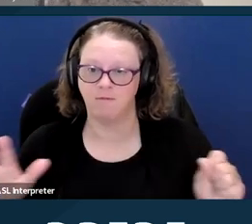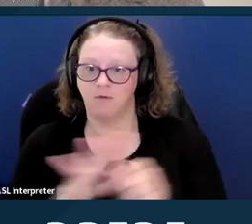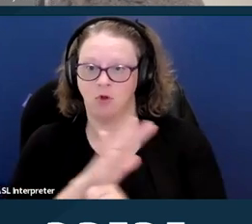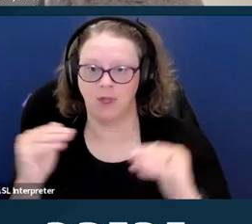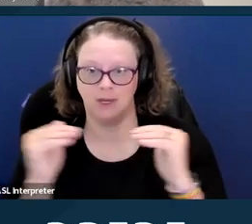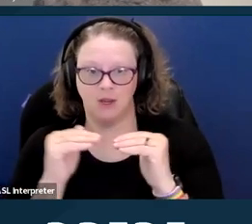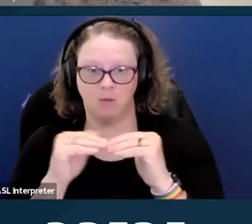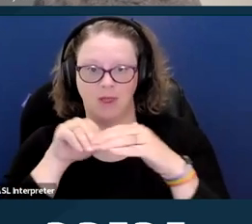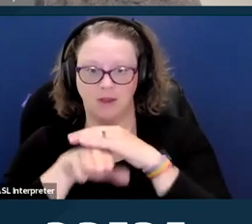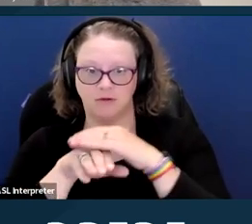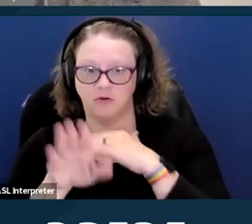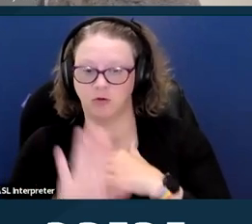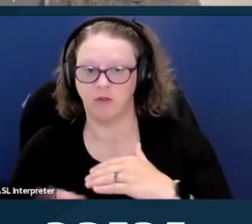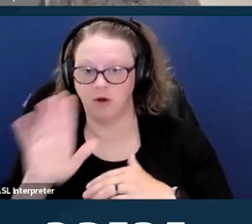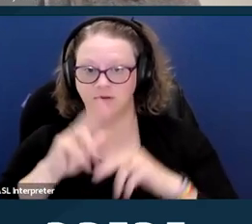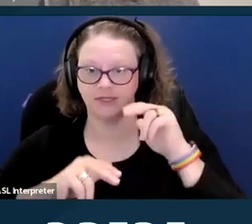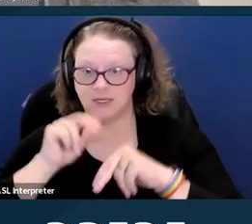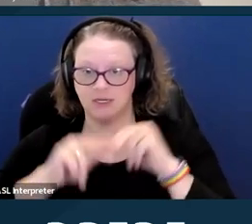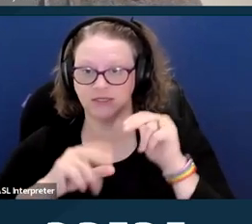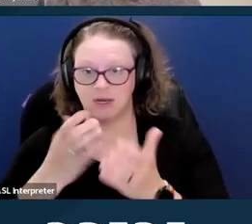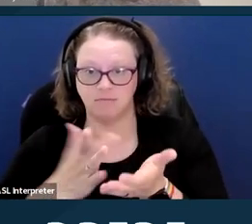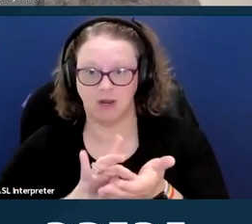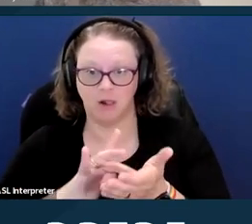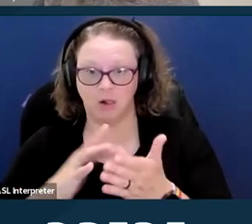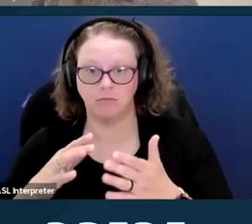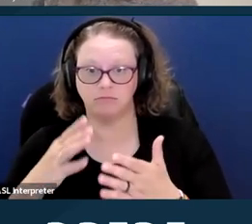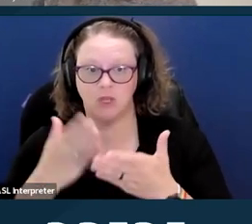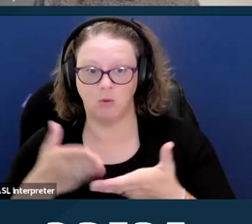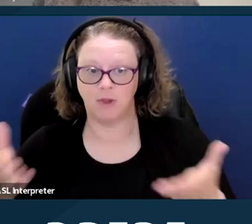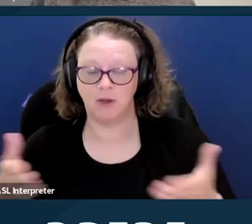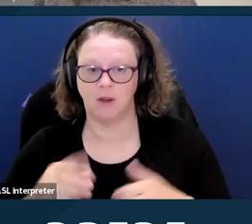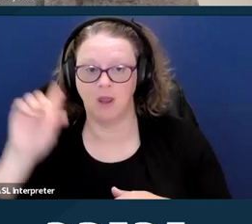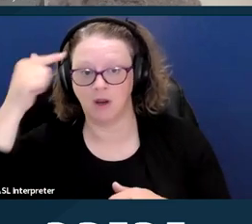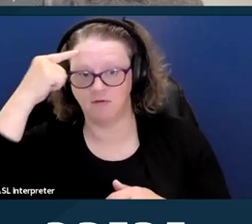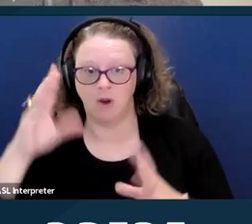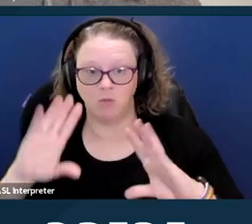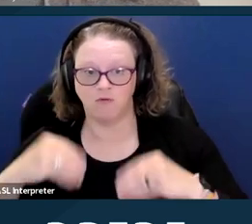And government providers that receive federal money must make their programs as a whole accessible to